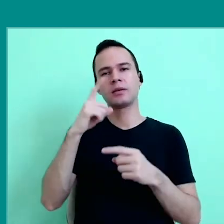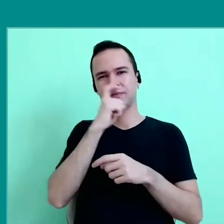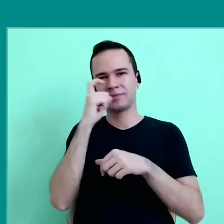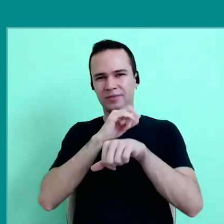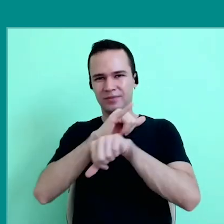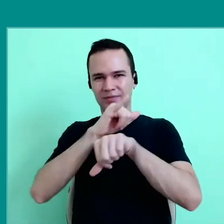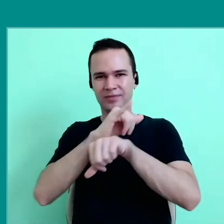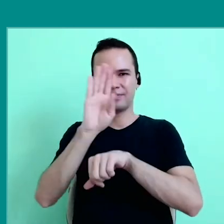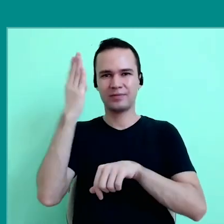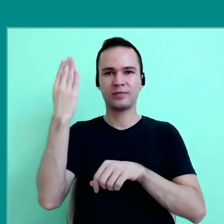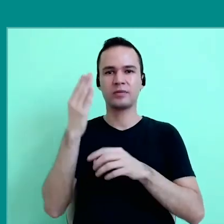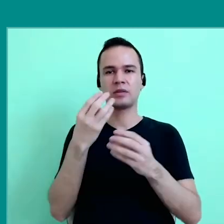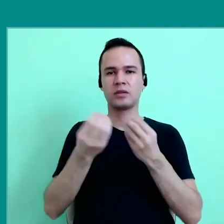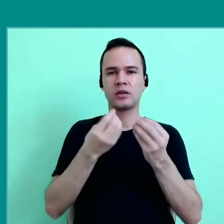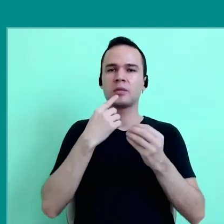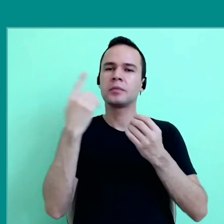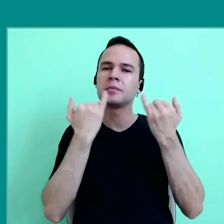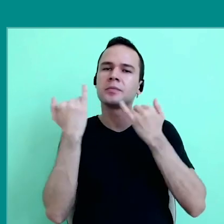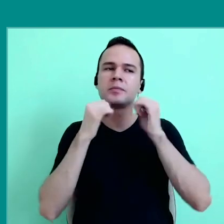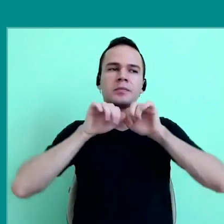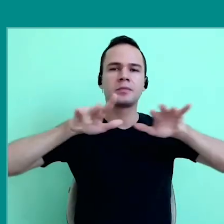the question of how it circulates the information, how does it help us?